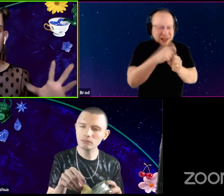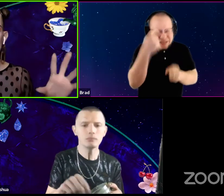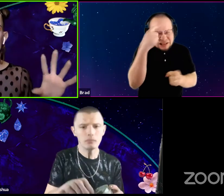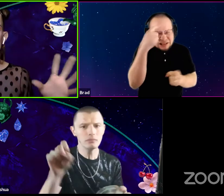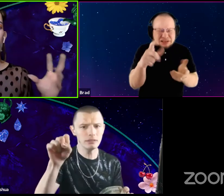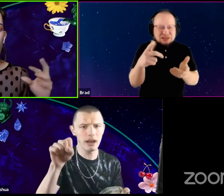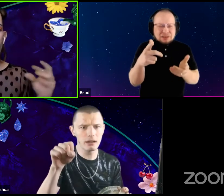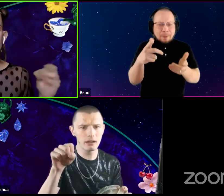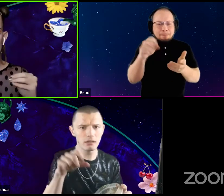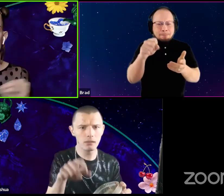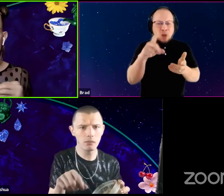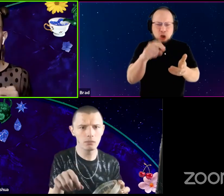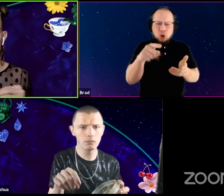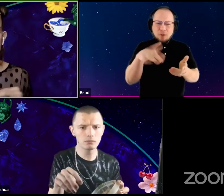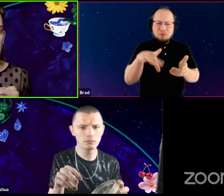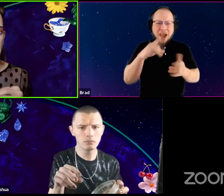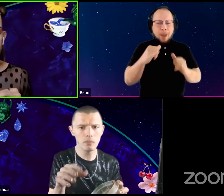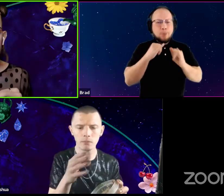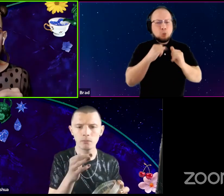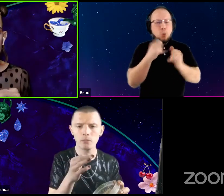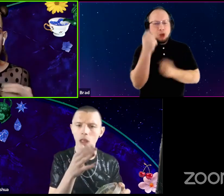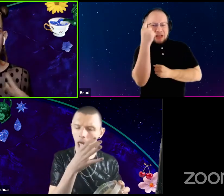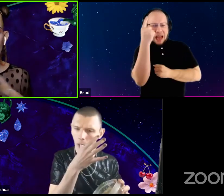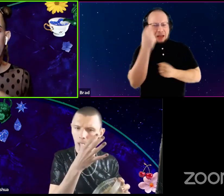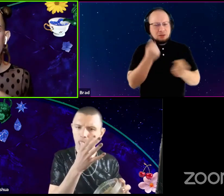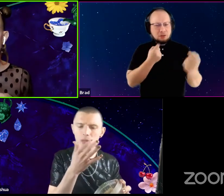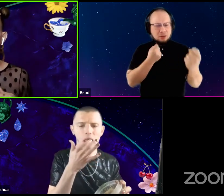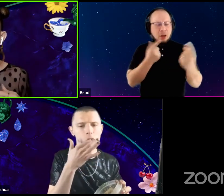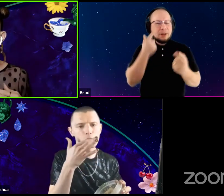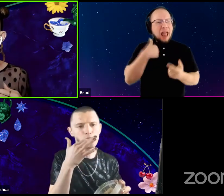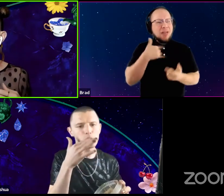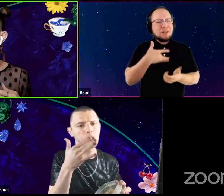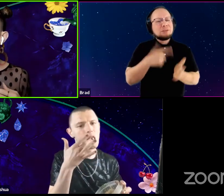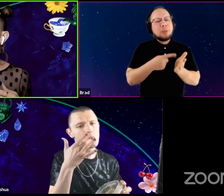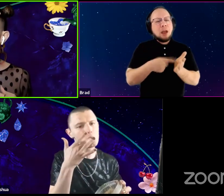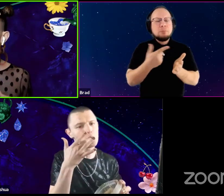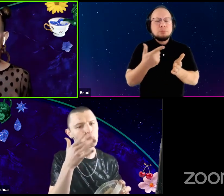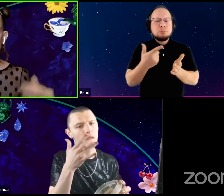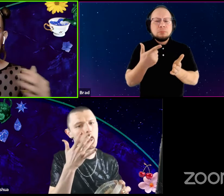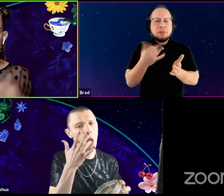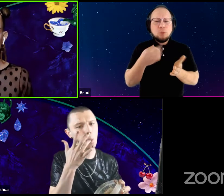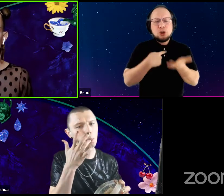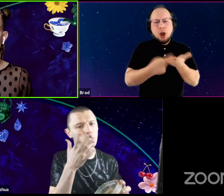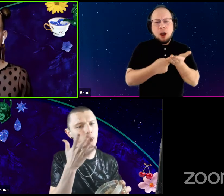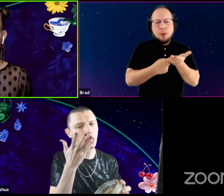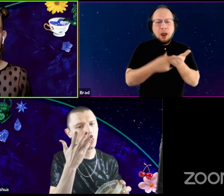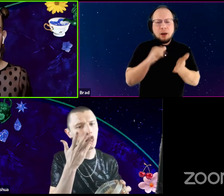Like, do you find mutual understanding? Because I feel like sometimes when we're talking about intersectional identities